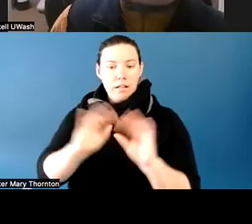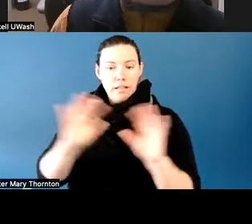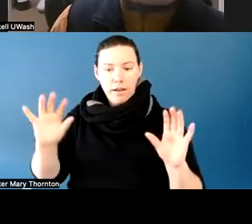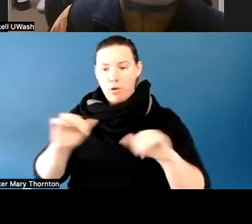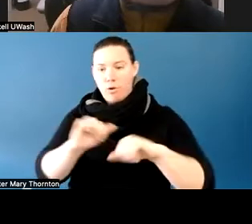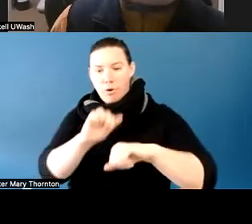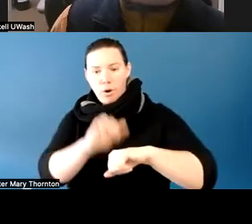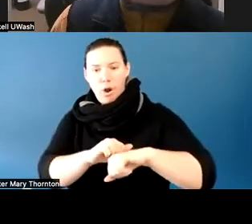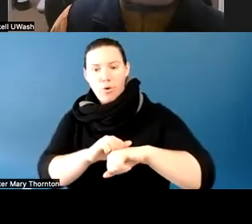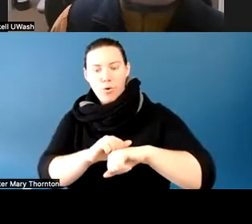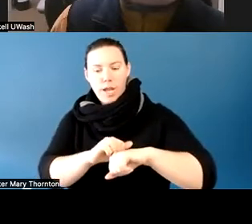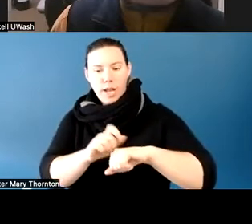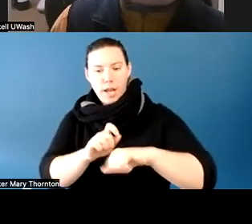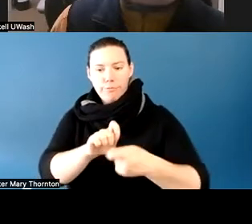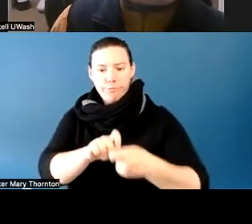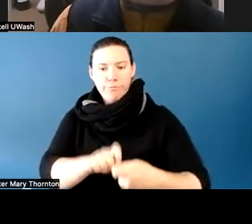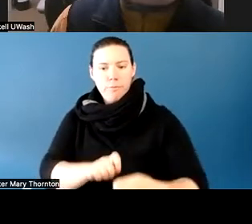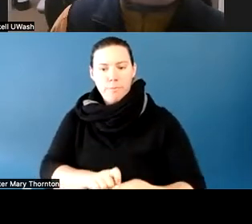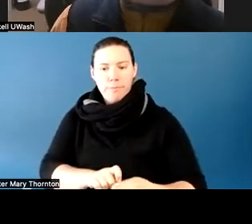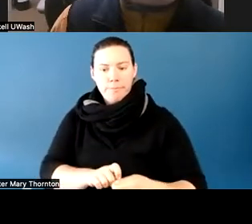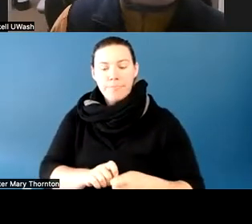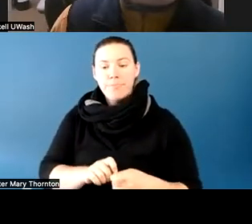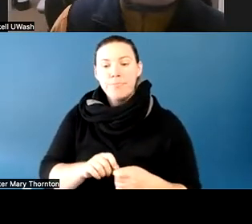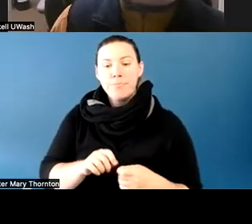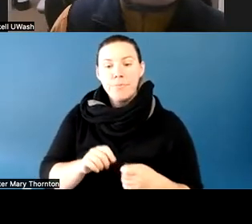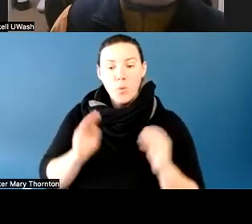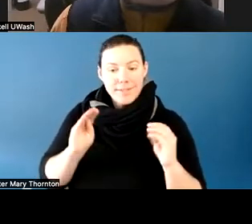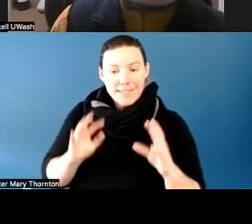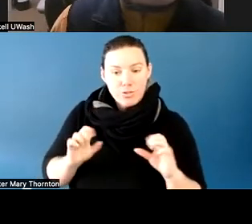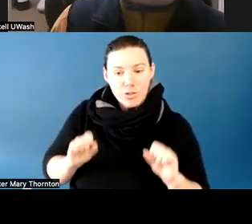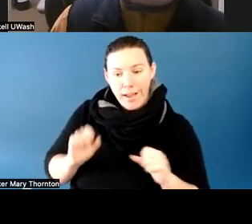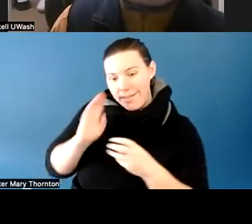and to let them know that, if they are showing signs